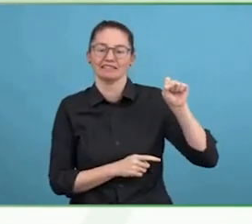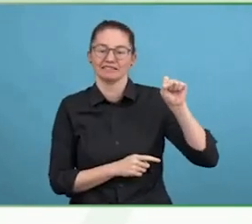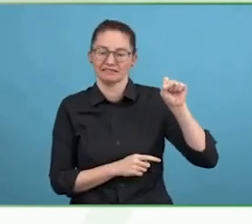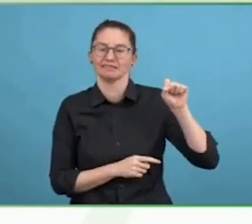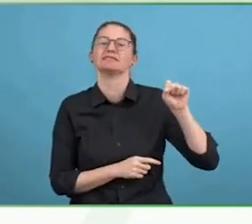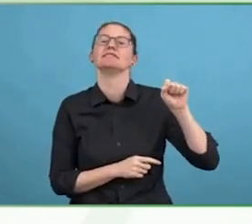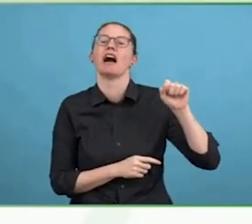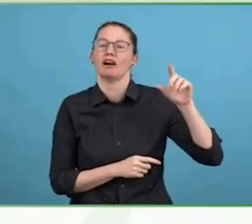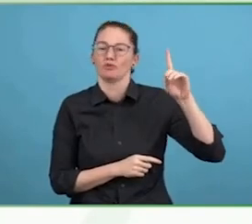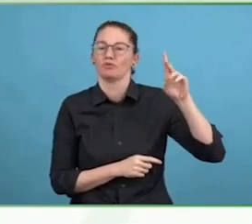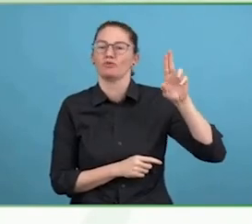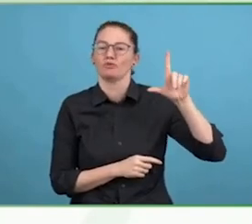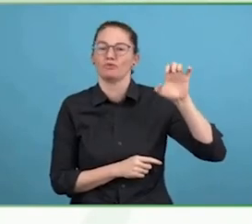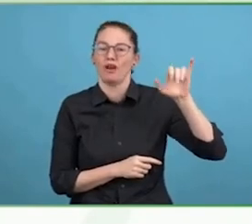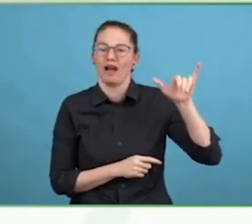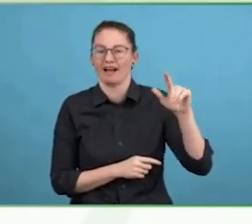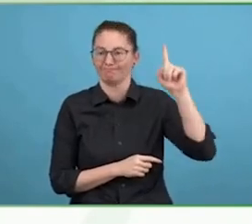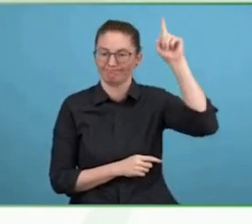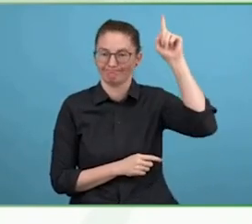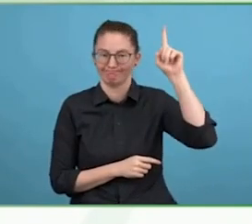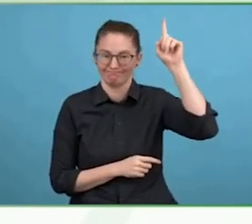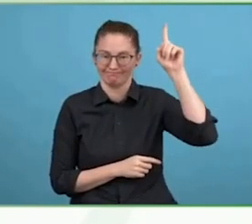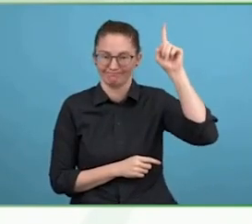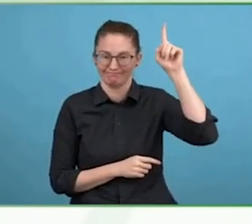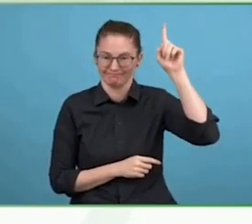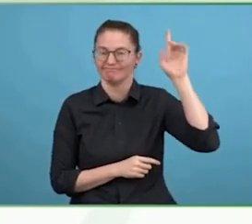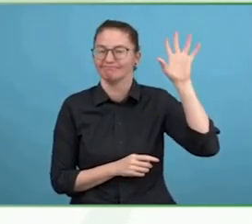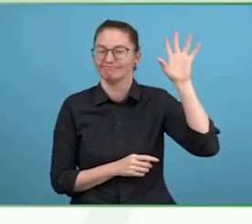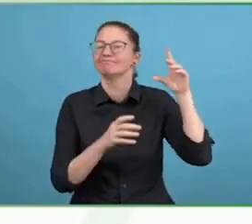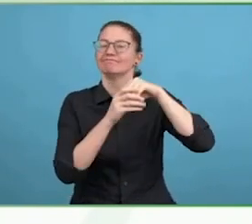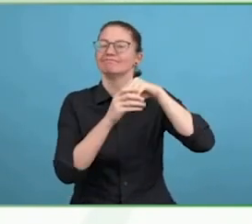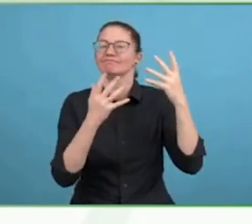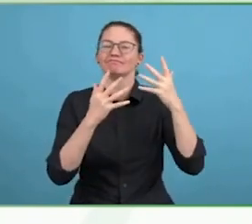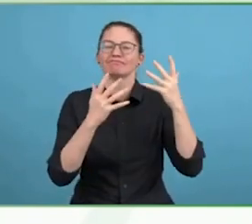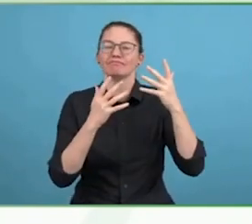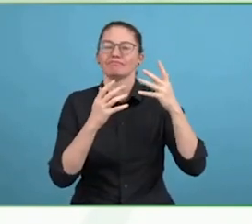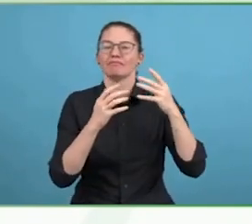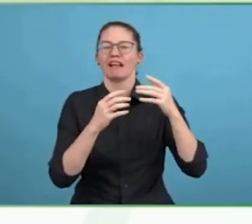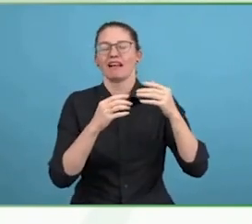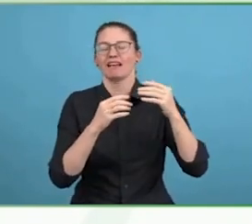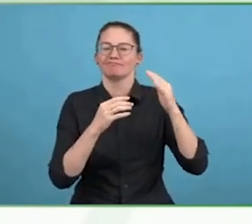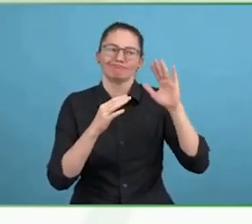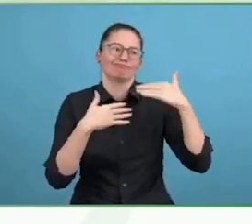Before we address the issue of building on resilience, perhaps you